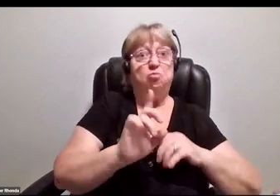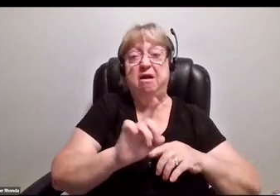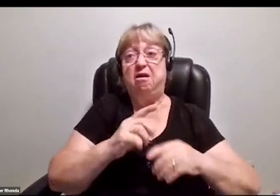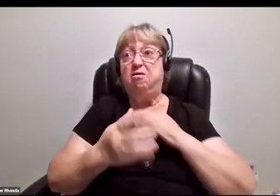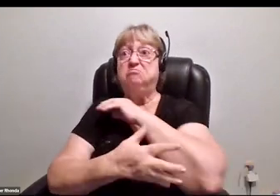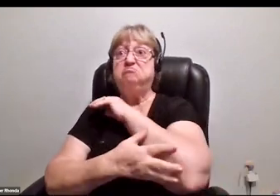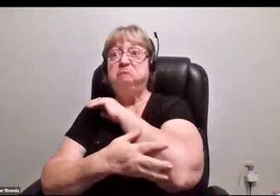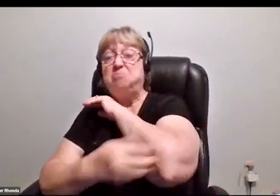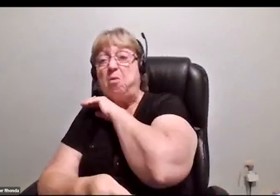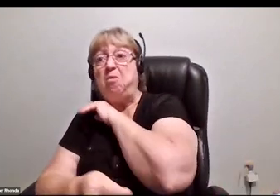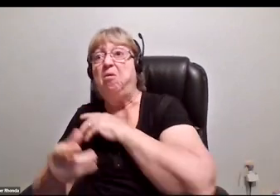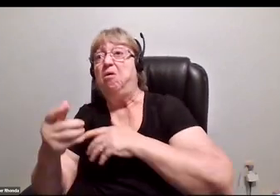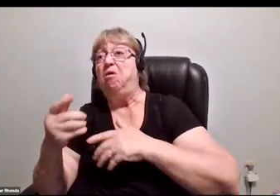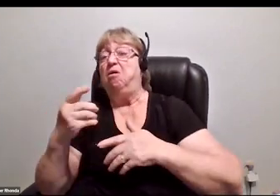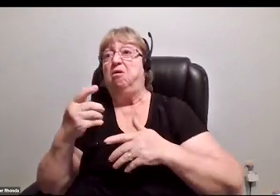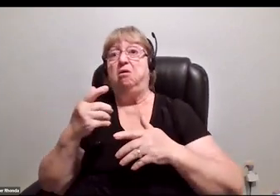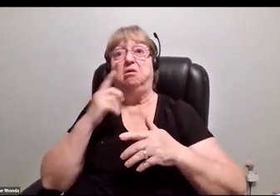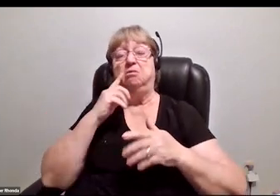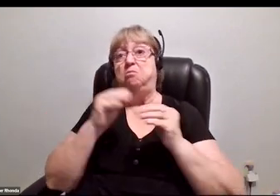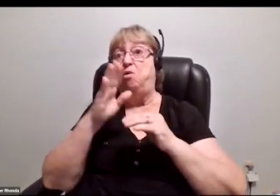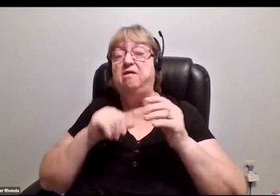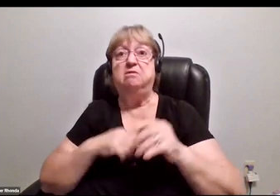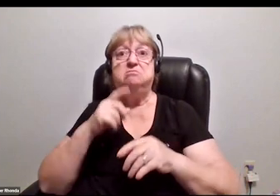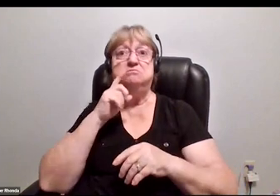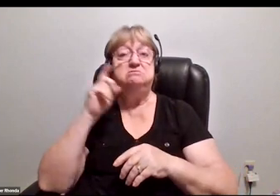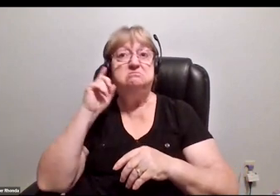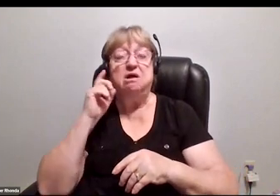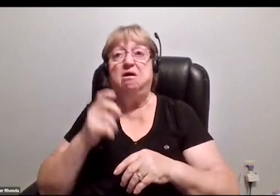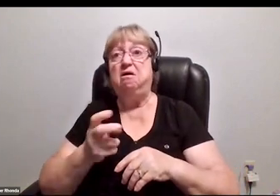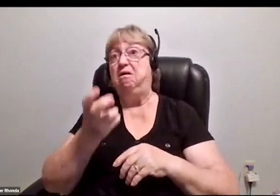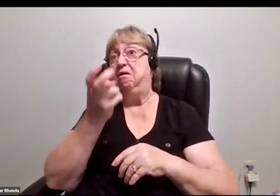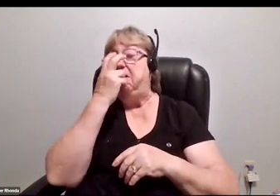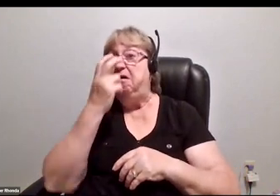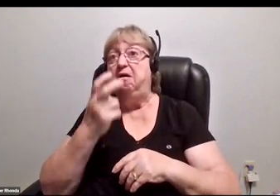blindness, deafness, folks with other mobility situations.